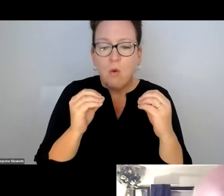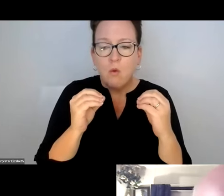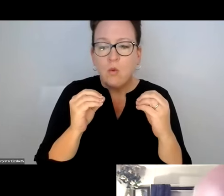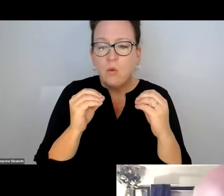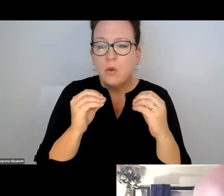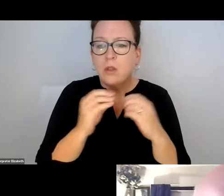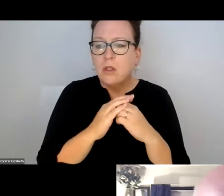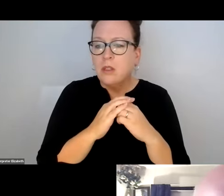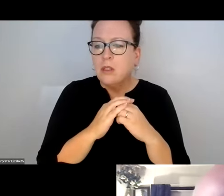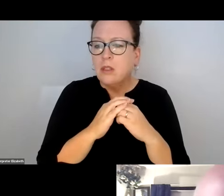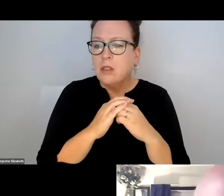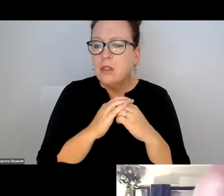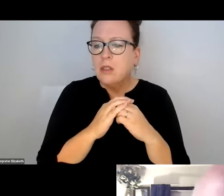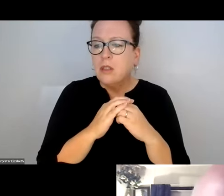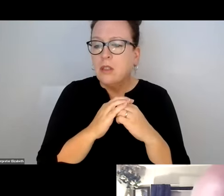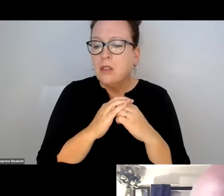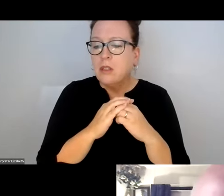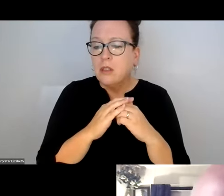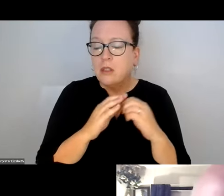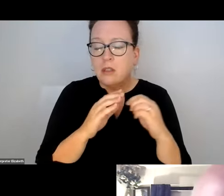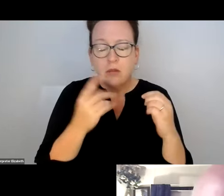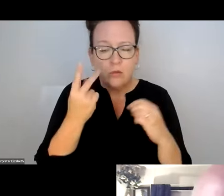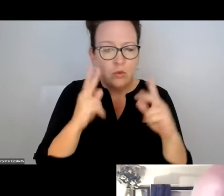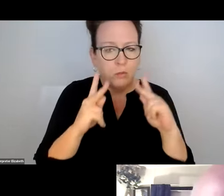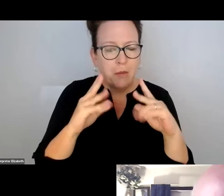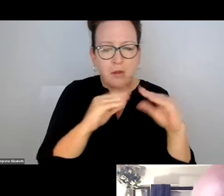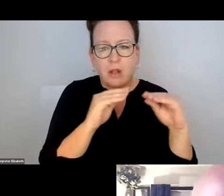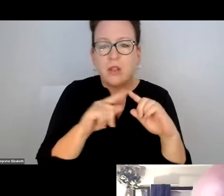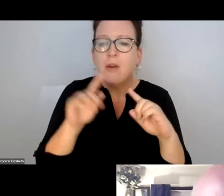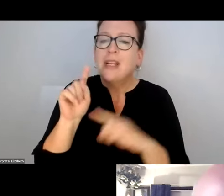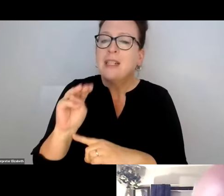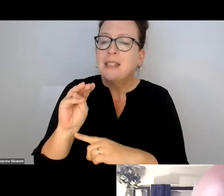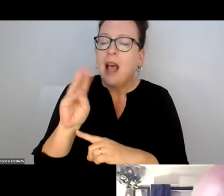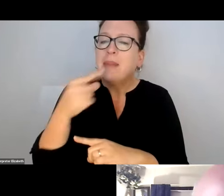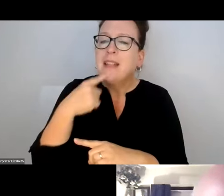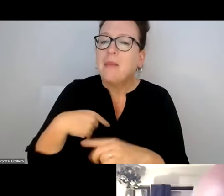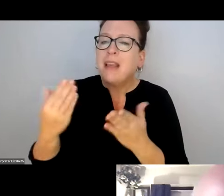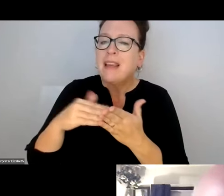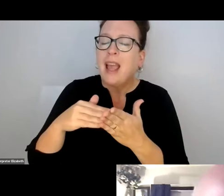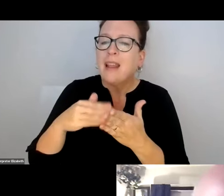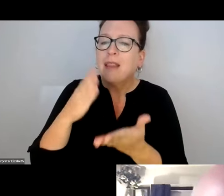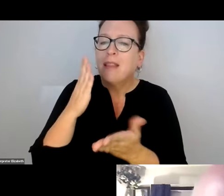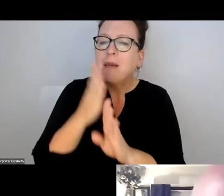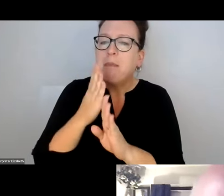THAT'S WHERE WE START FROM.